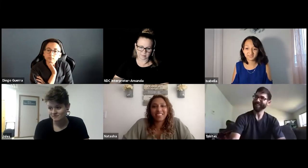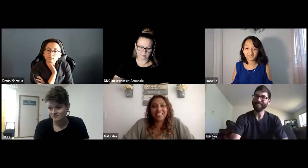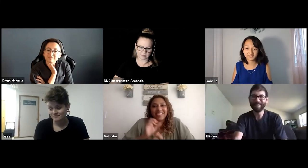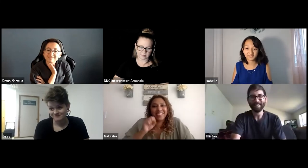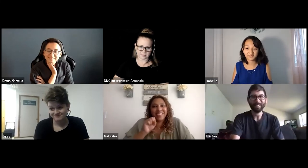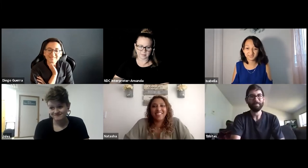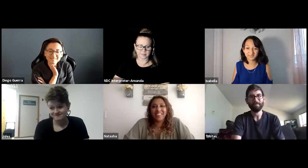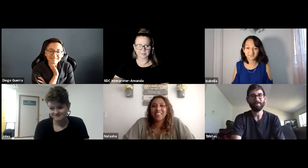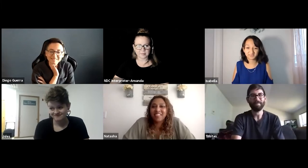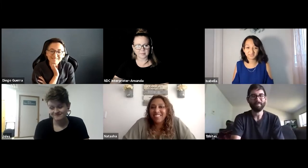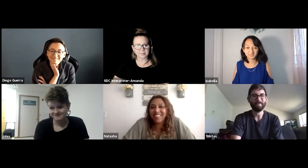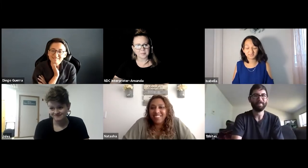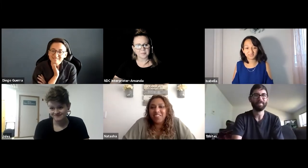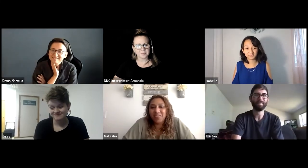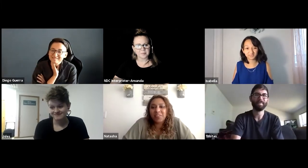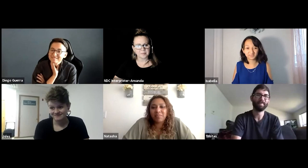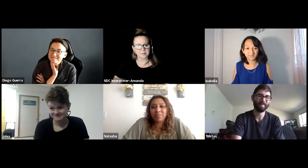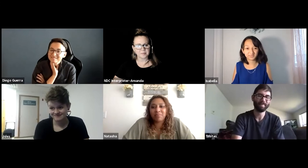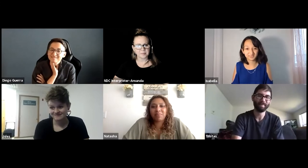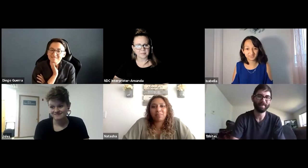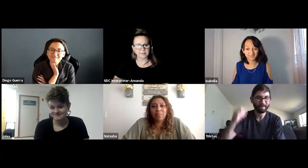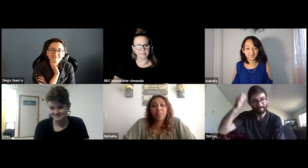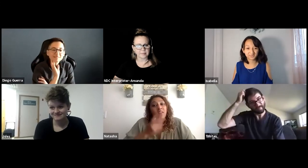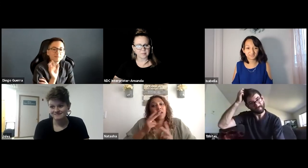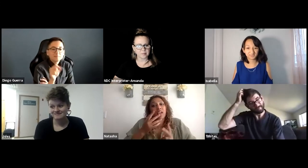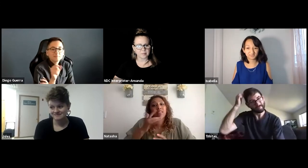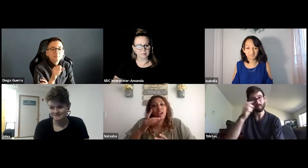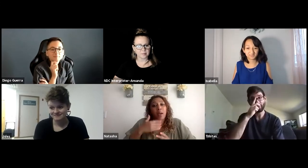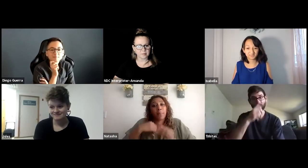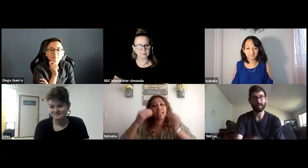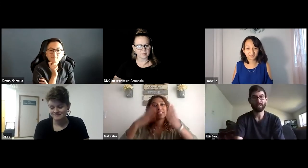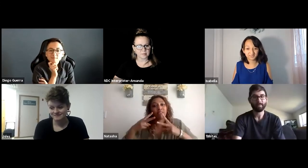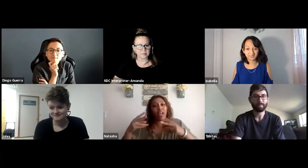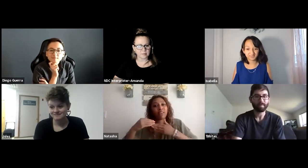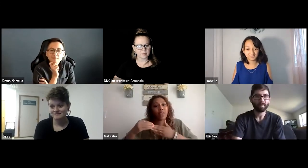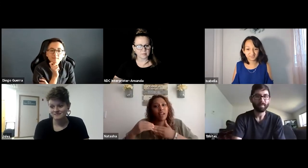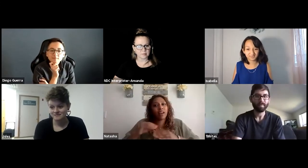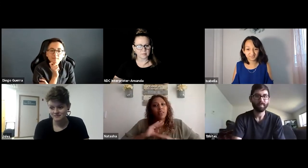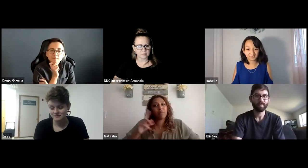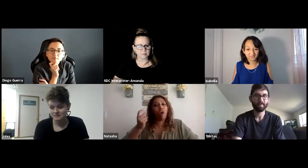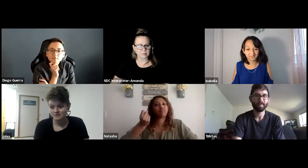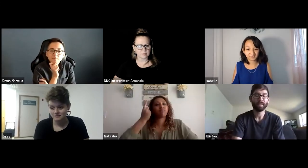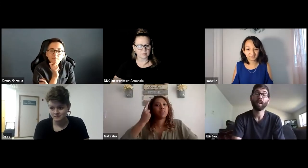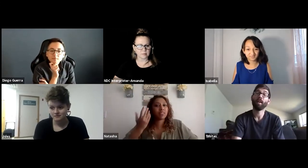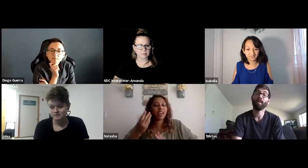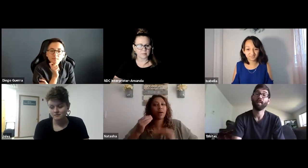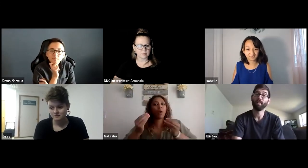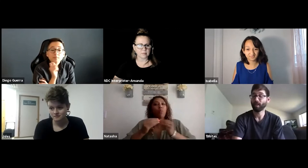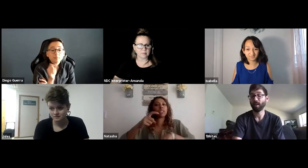right, and it's interesting you had a chance to get that out ahead of time. I really didn't have that opportunity. And this is Natasha.